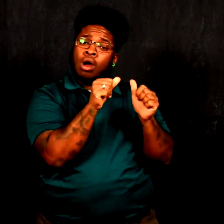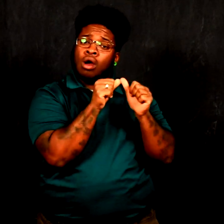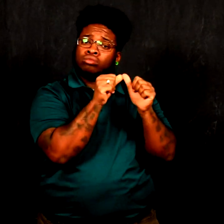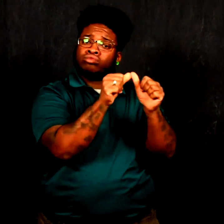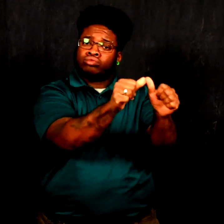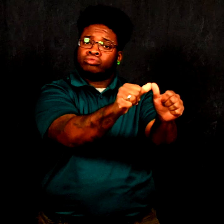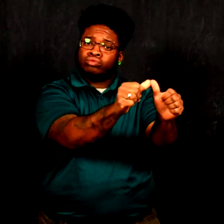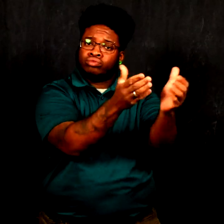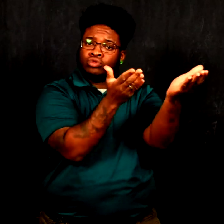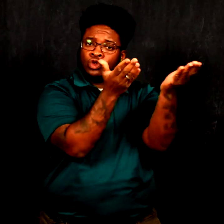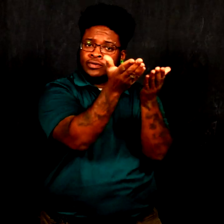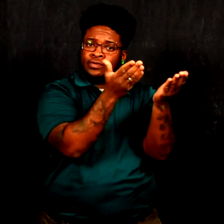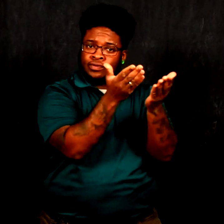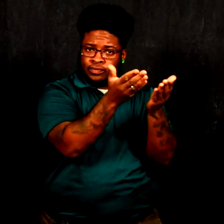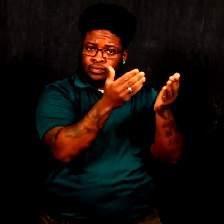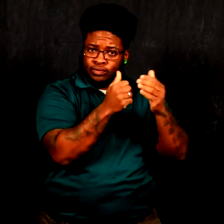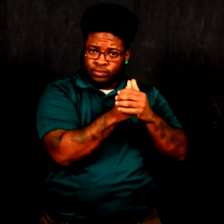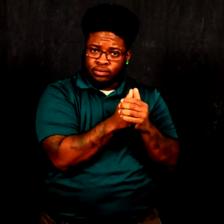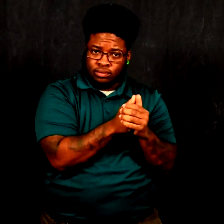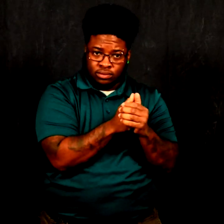or continuing to serve until a new member is appointed.